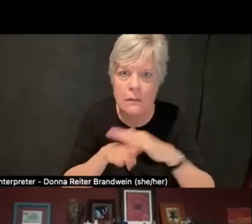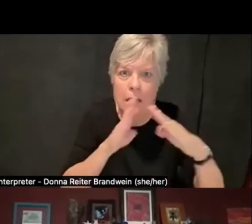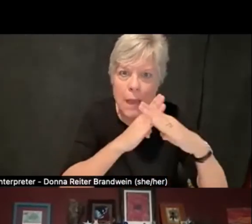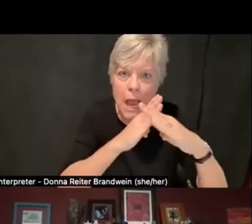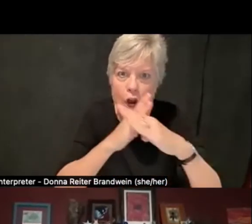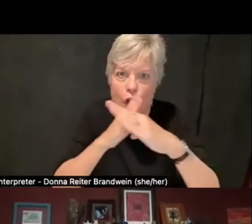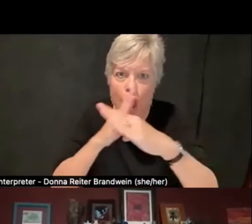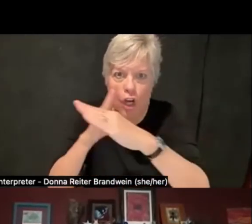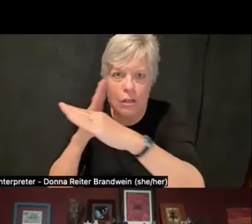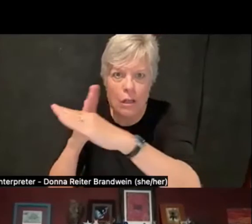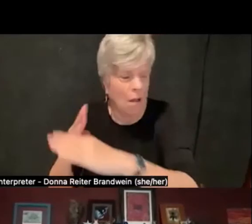for the first time,